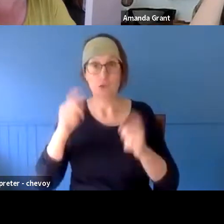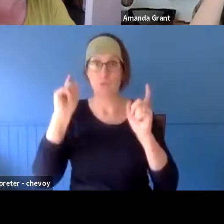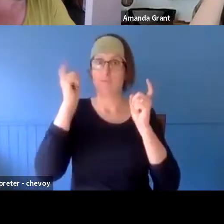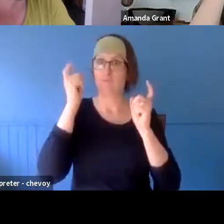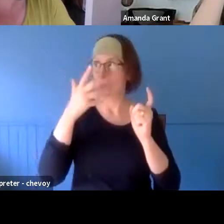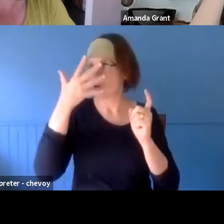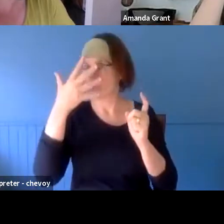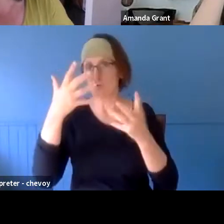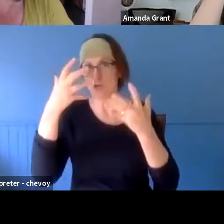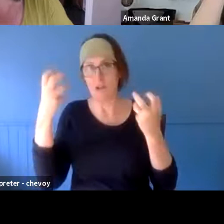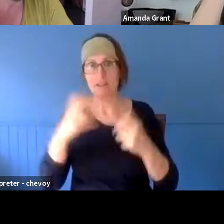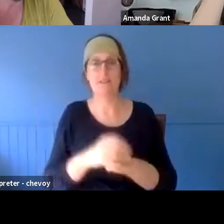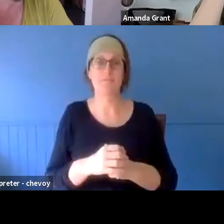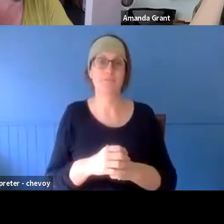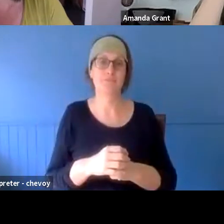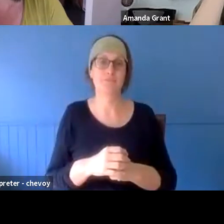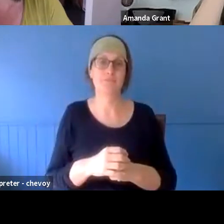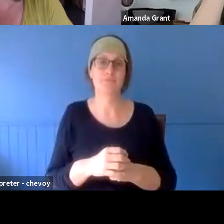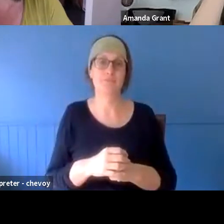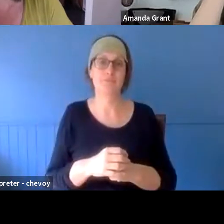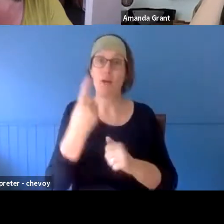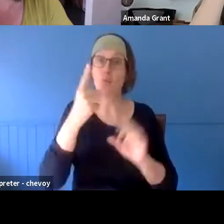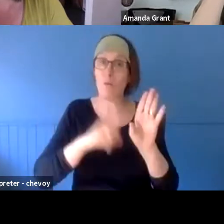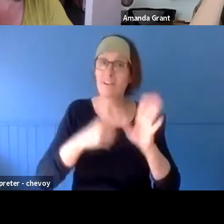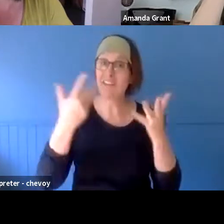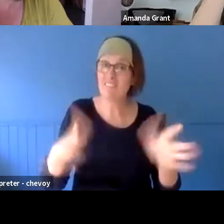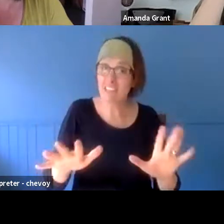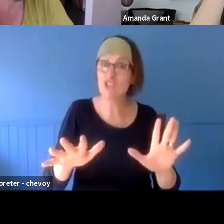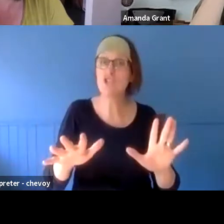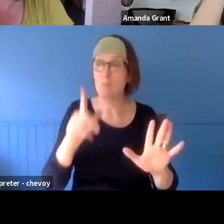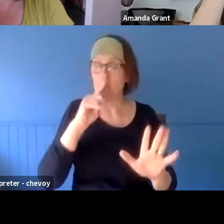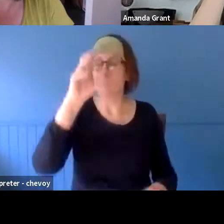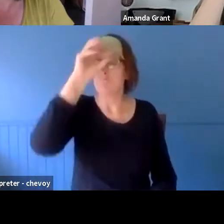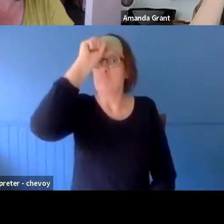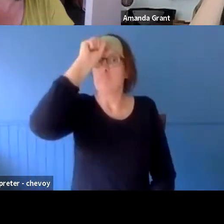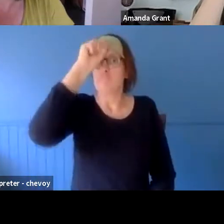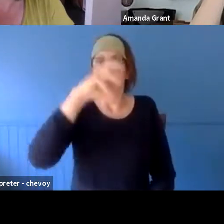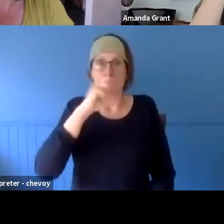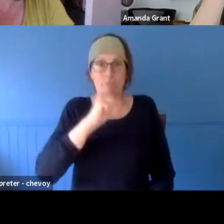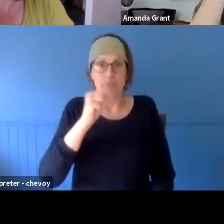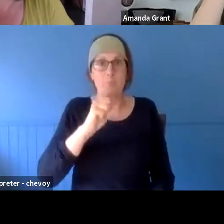anniversary as well - that I think there's a lot to be aware of in